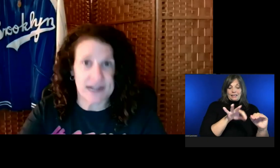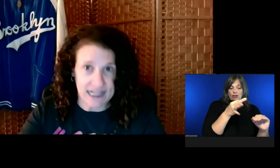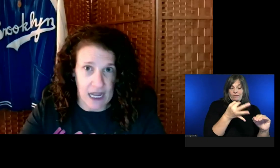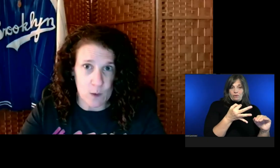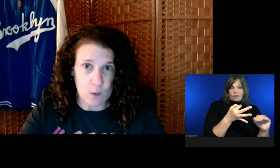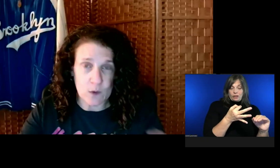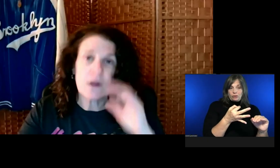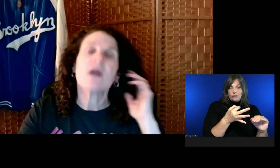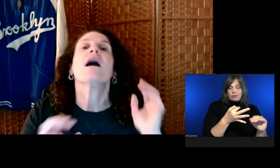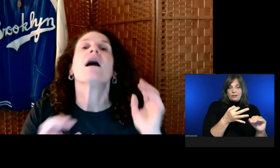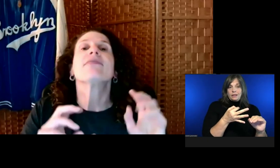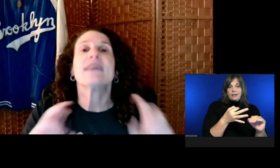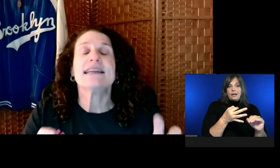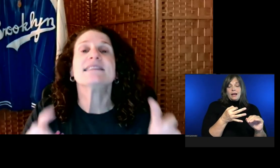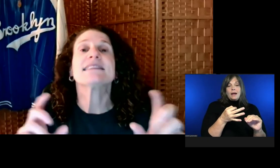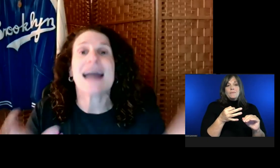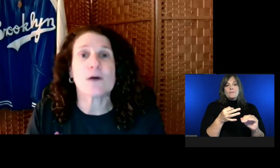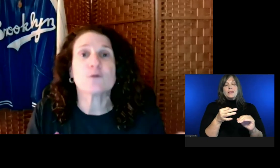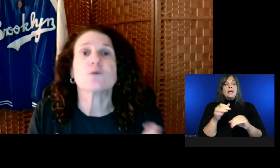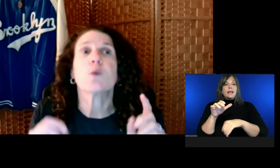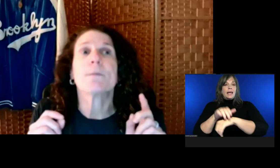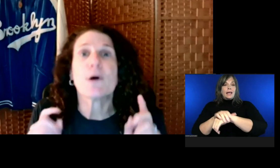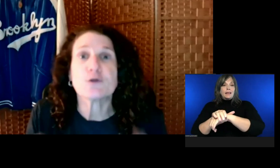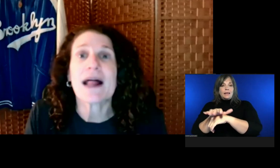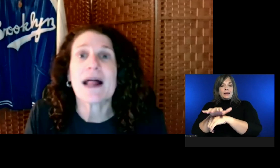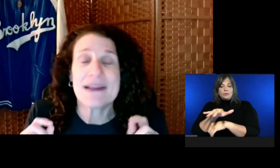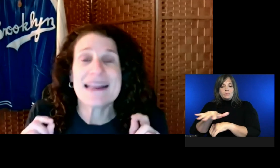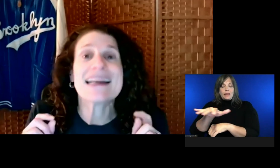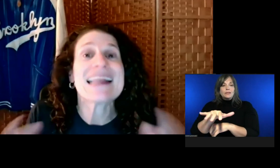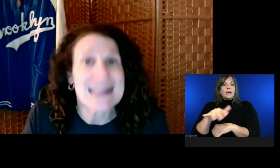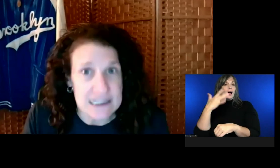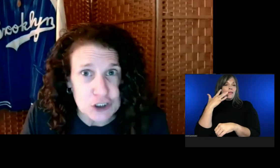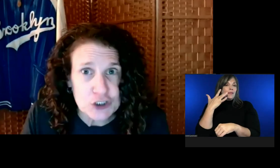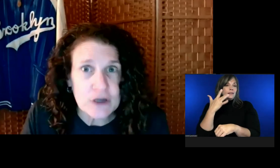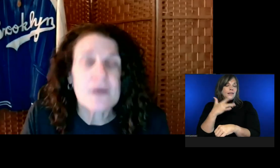sounds will most likely be in English.